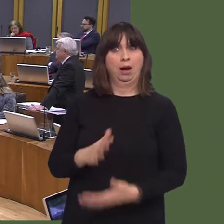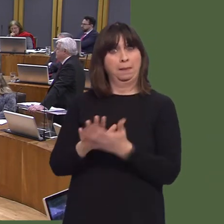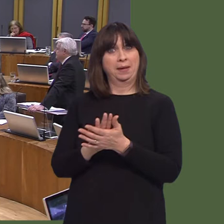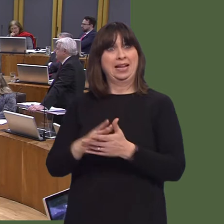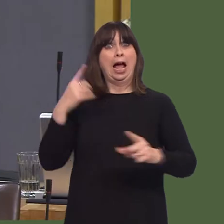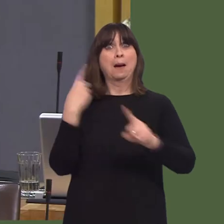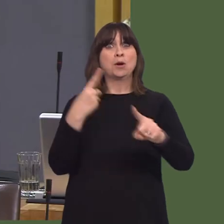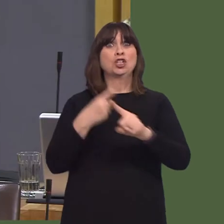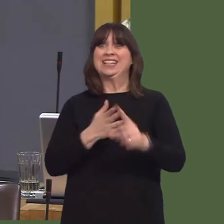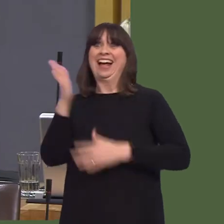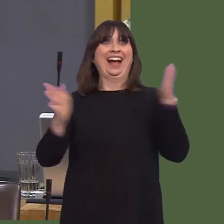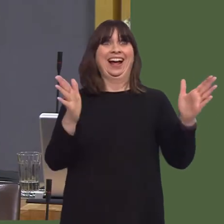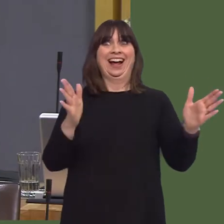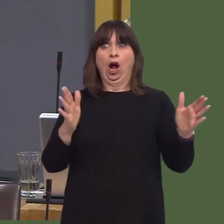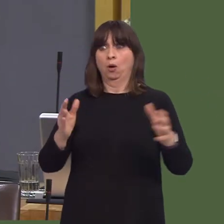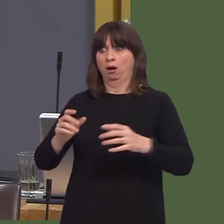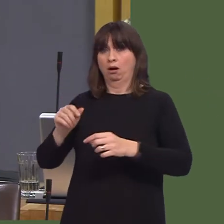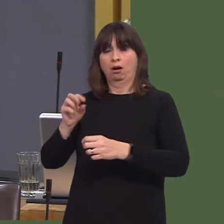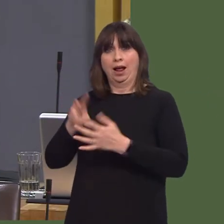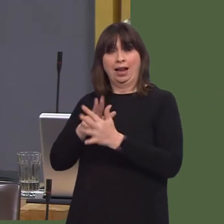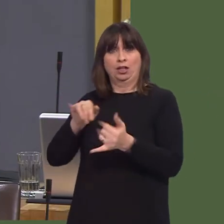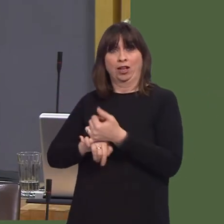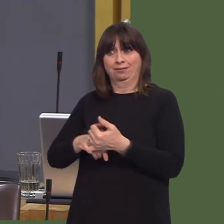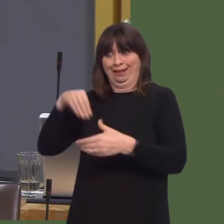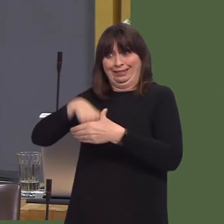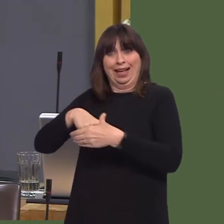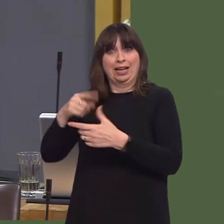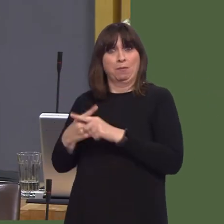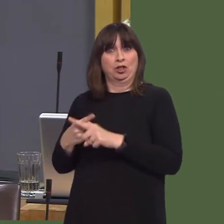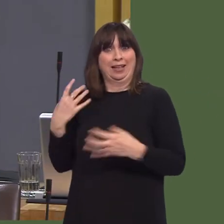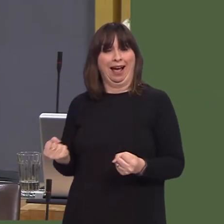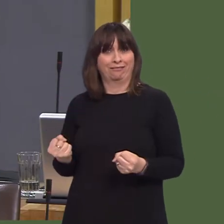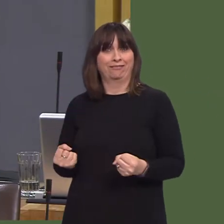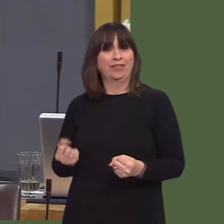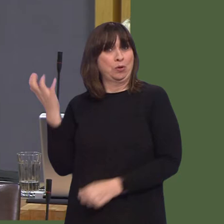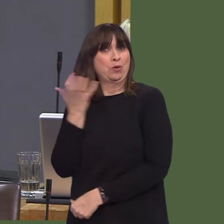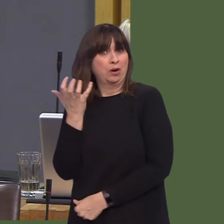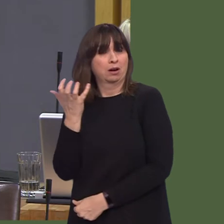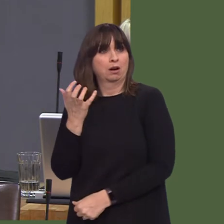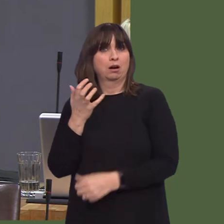This is very frustrating for people who have been waiting a long time, and I think it's